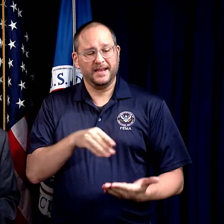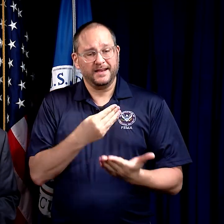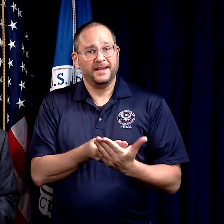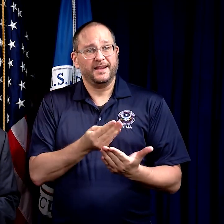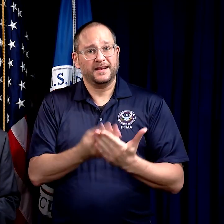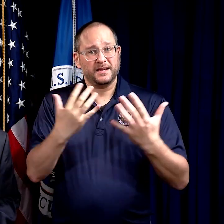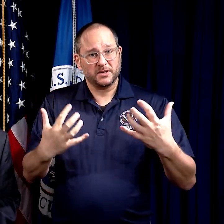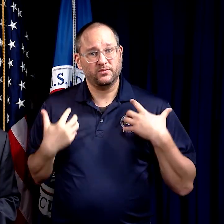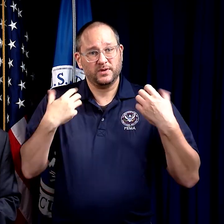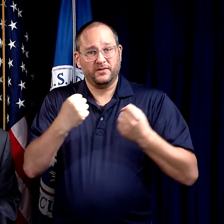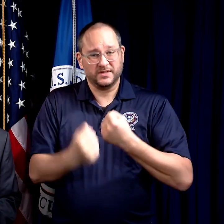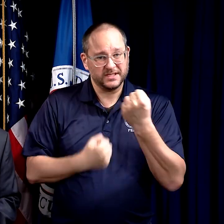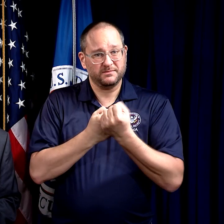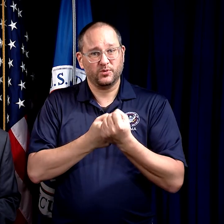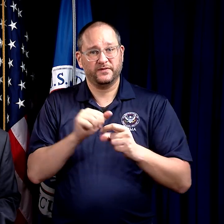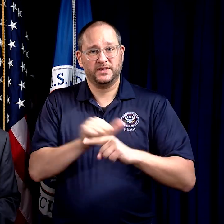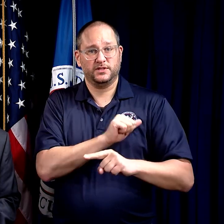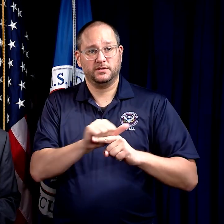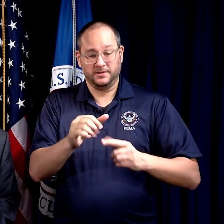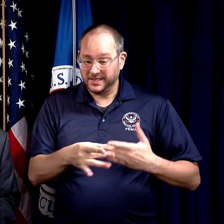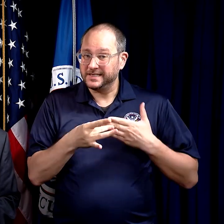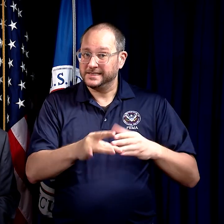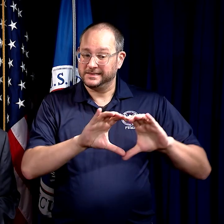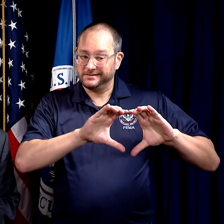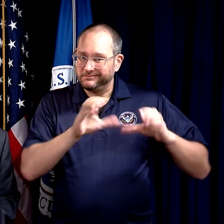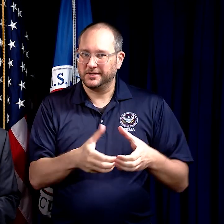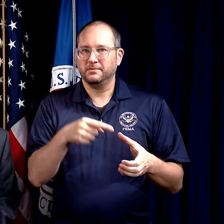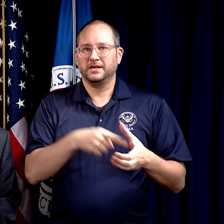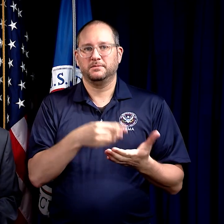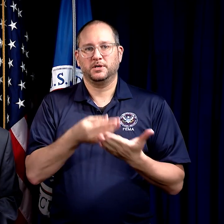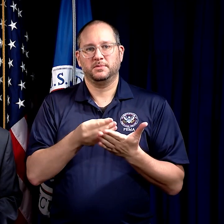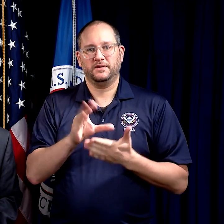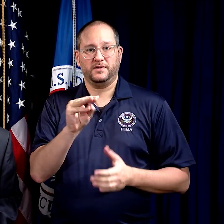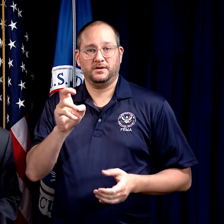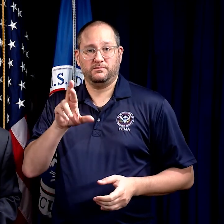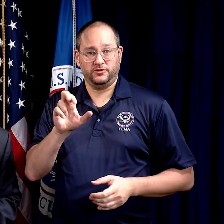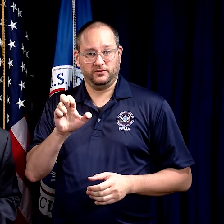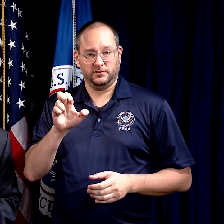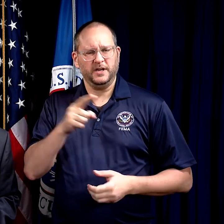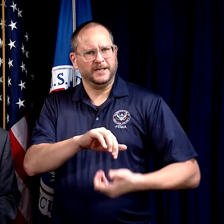The Economic Recovery Support Function is led by the Department of Commerce,